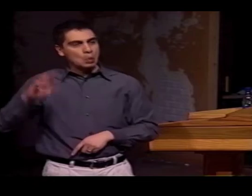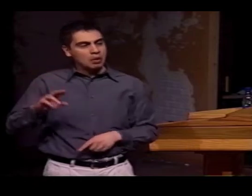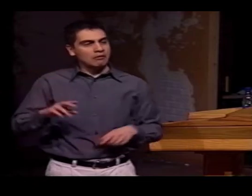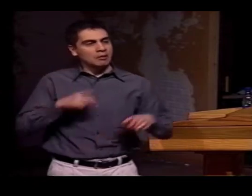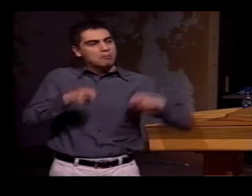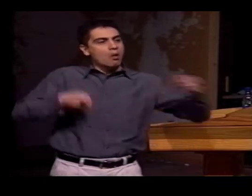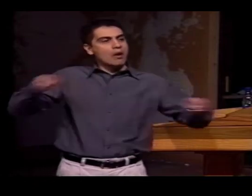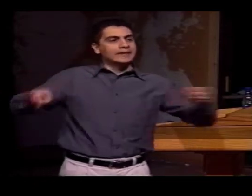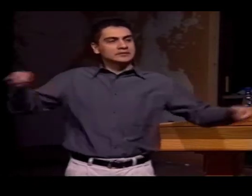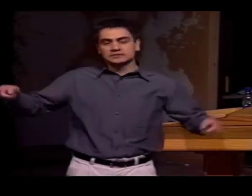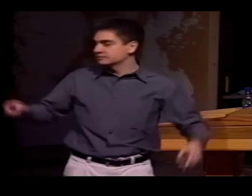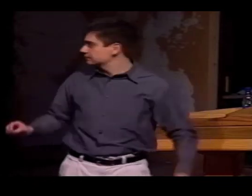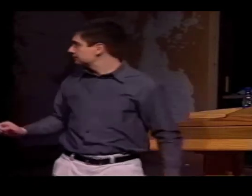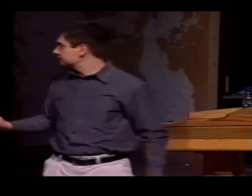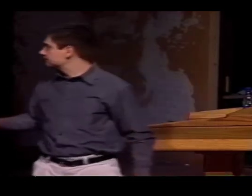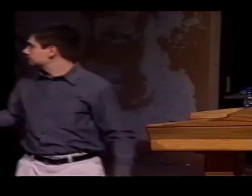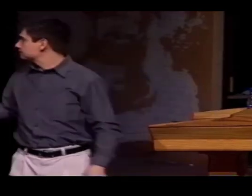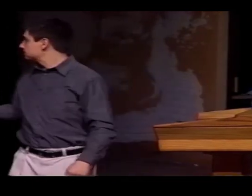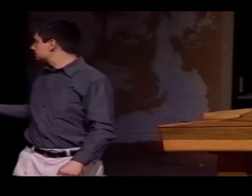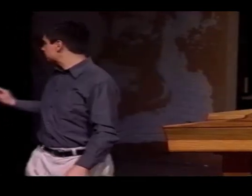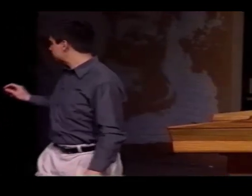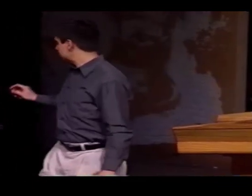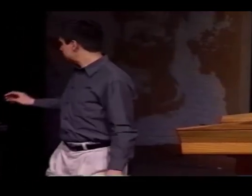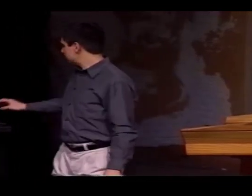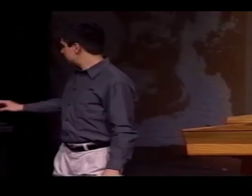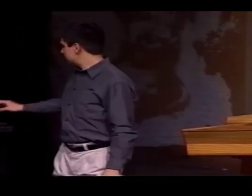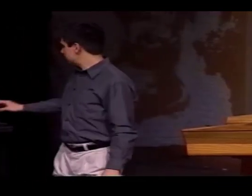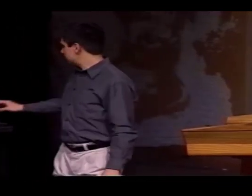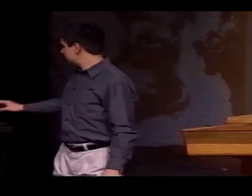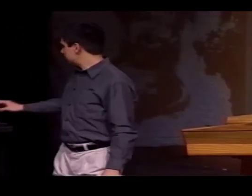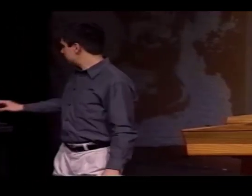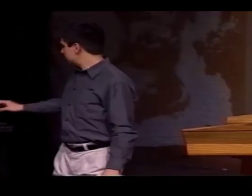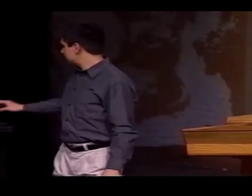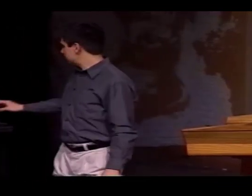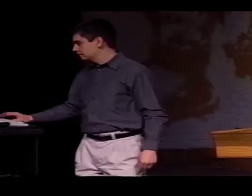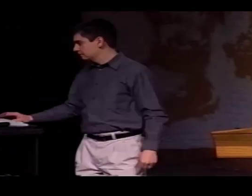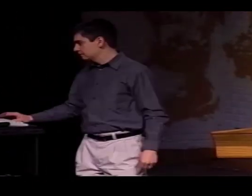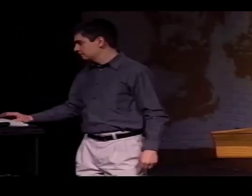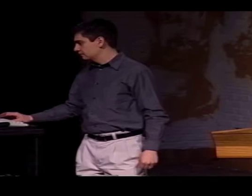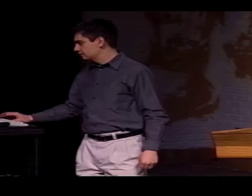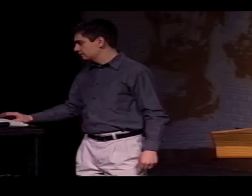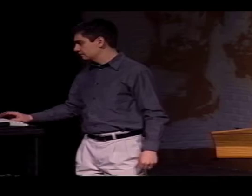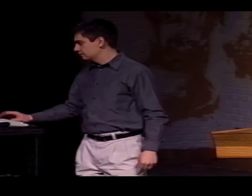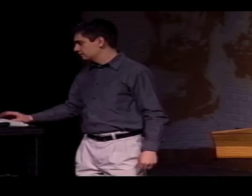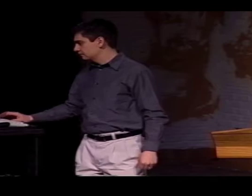BUT OBVIOUSLY, POINTING AND SIGNS WERE THE MAJOR BREAKDOWNS.